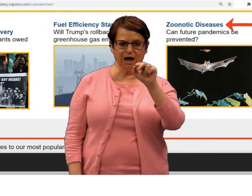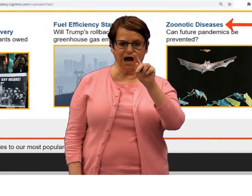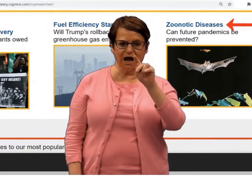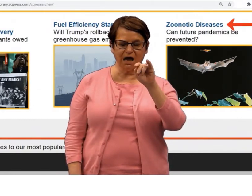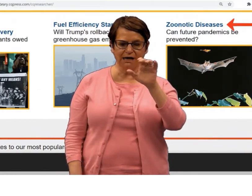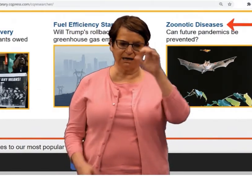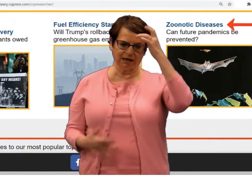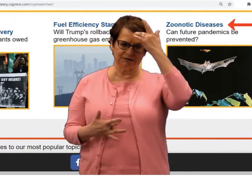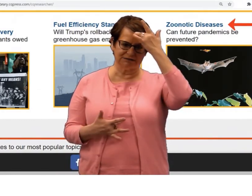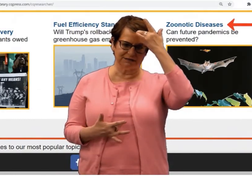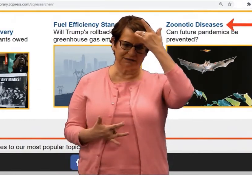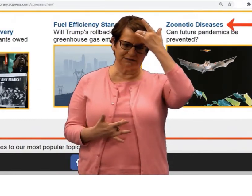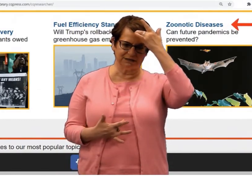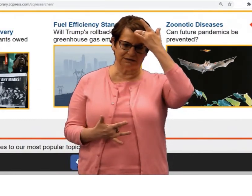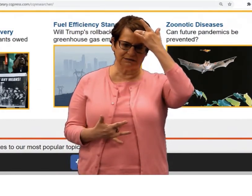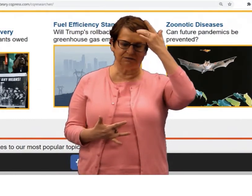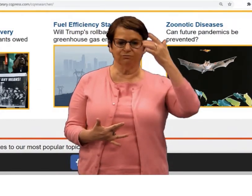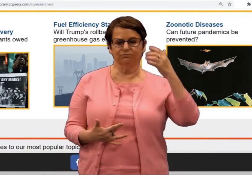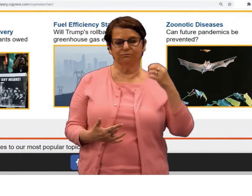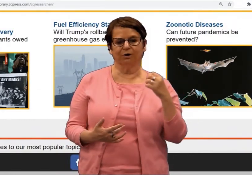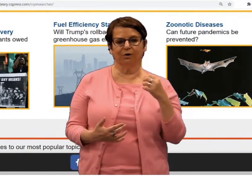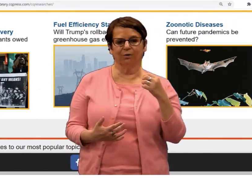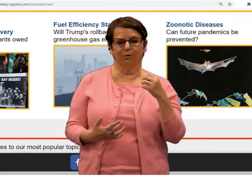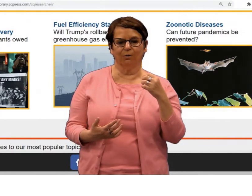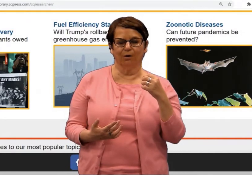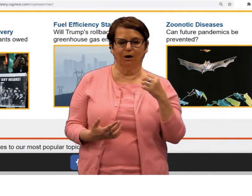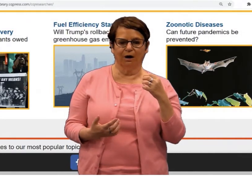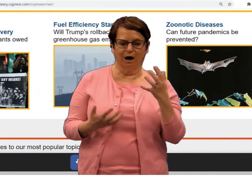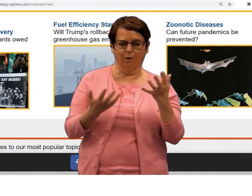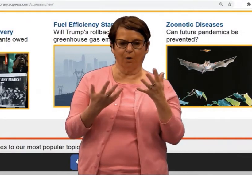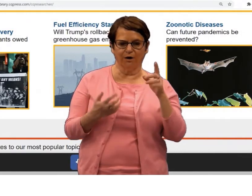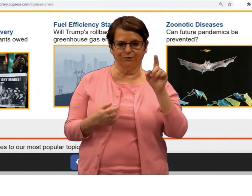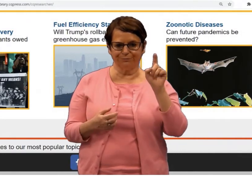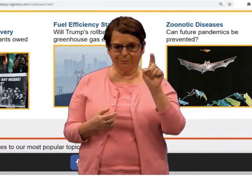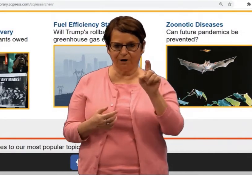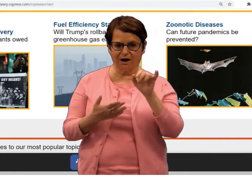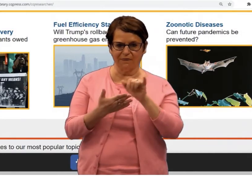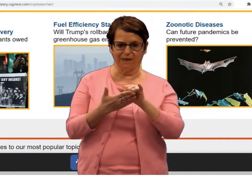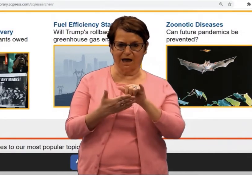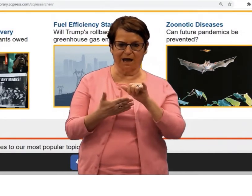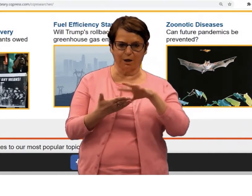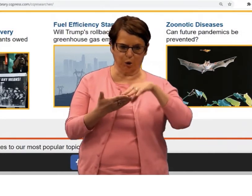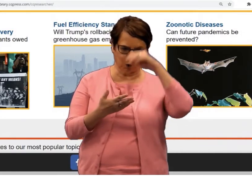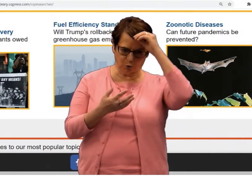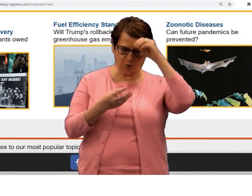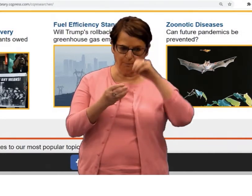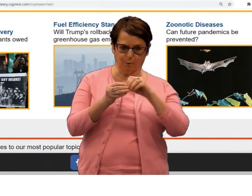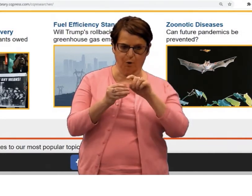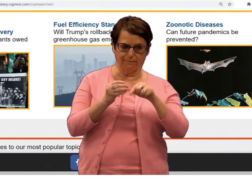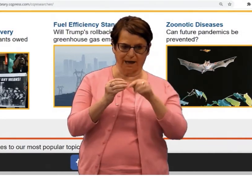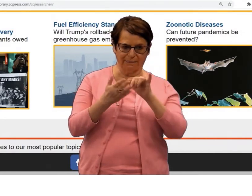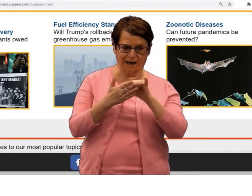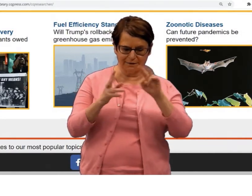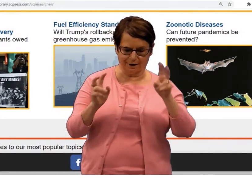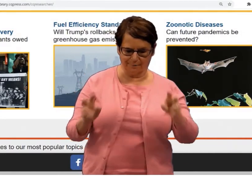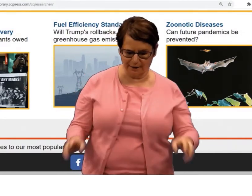When you scroll down, you'll notice there are different topics of interest. Right here we have zoonotic diseases,